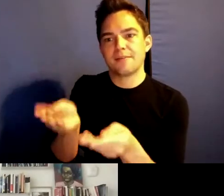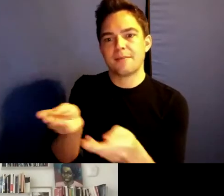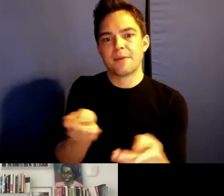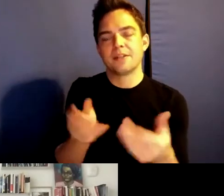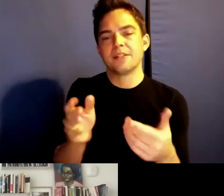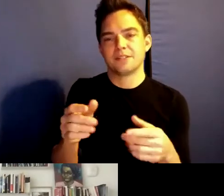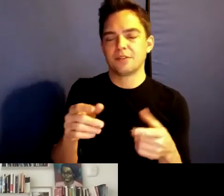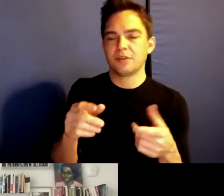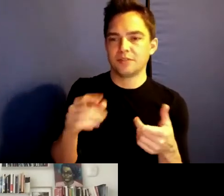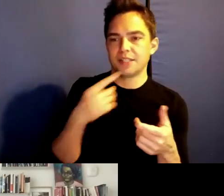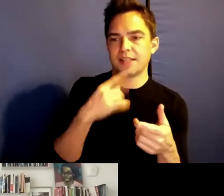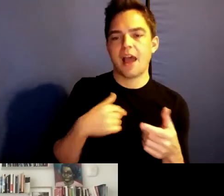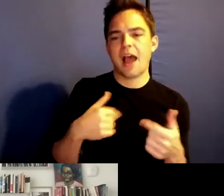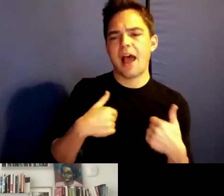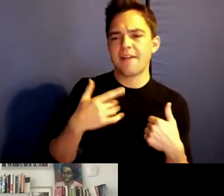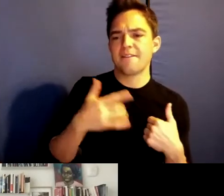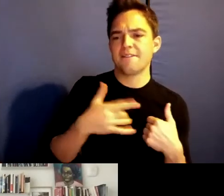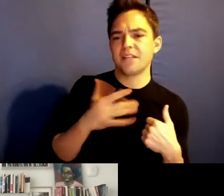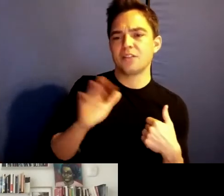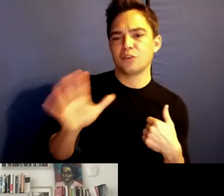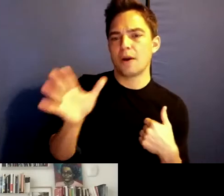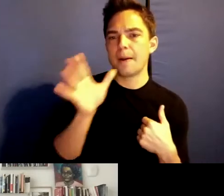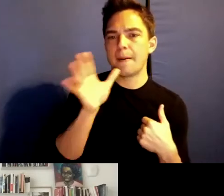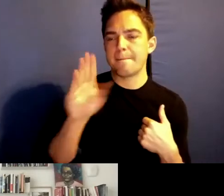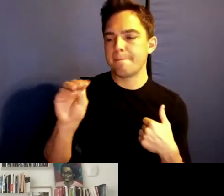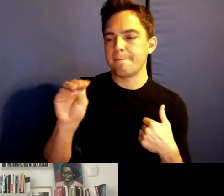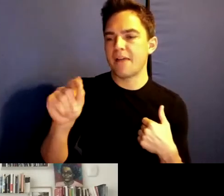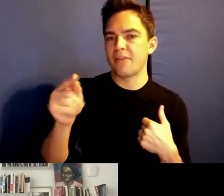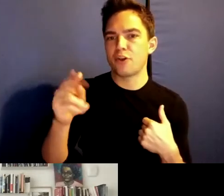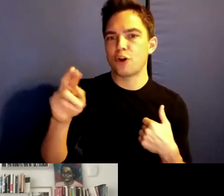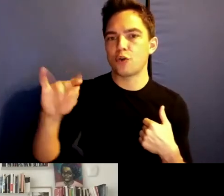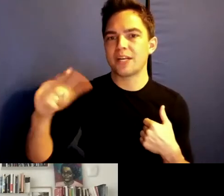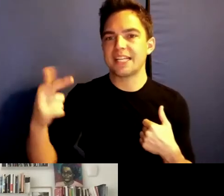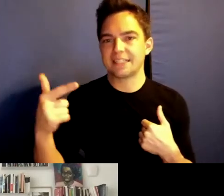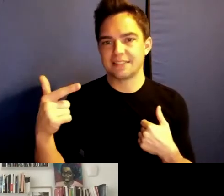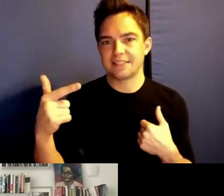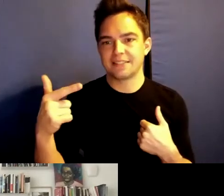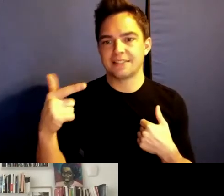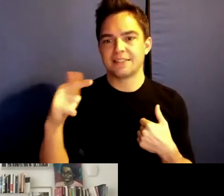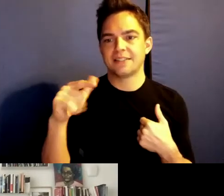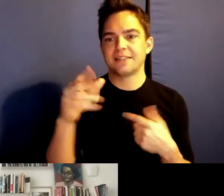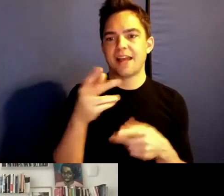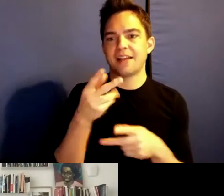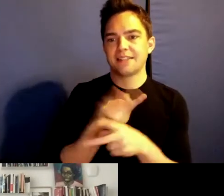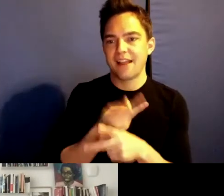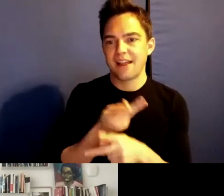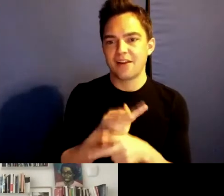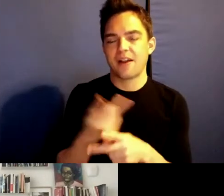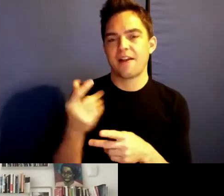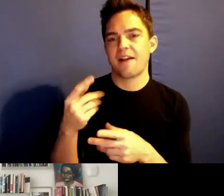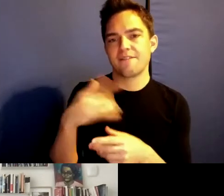I feel your care. I think the term mothering is so much more